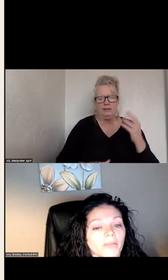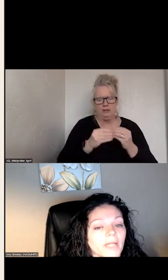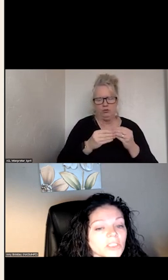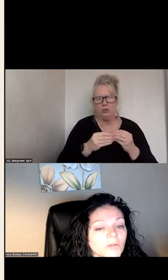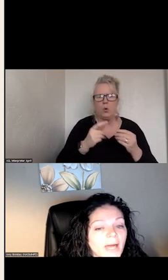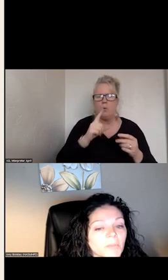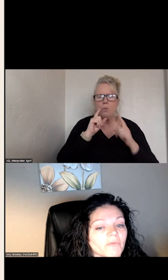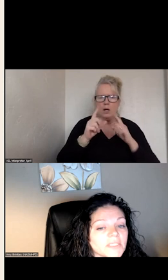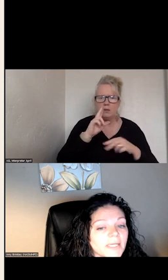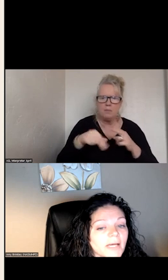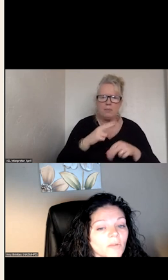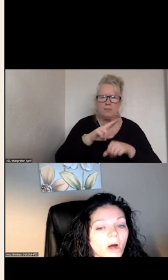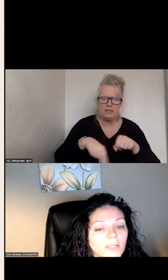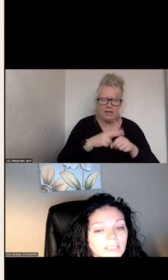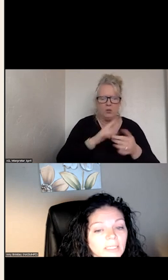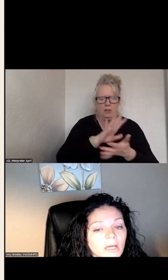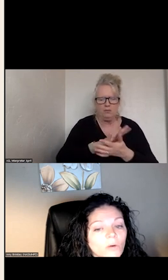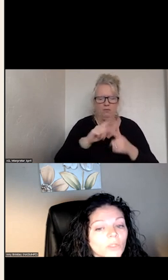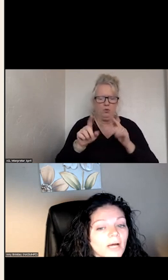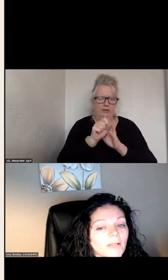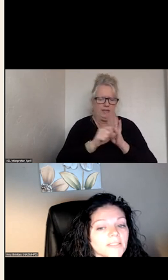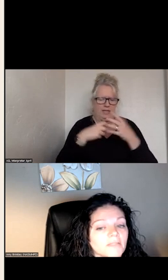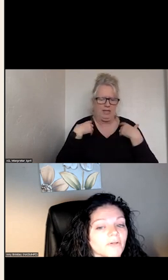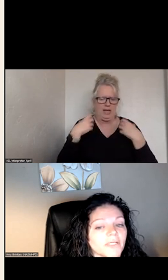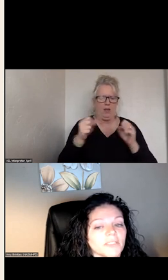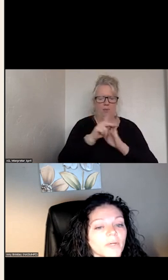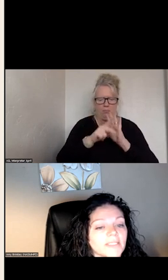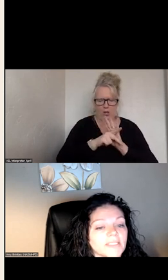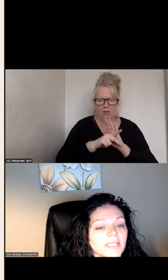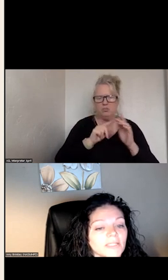ABOUT THE NATIONAL ACADEMY FOR POLICY, WHICH OUTLINES THE WAY THAT IS THE STATES